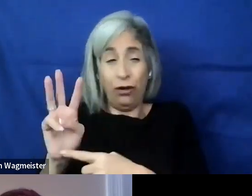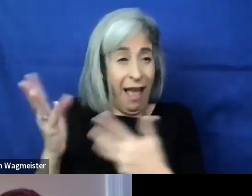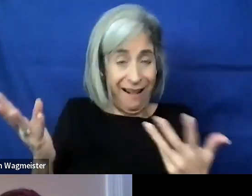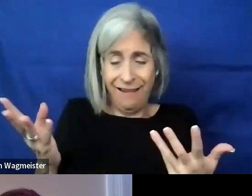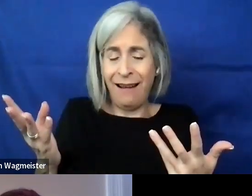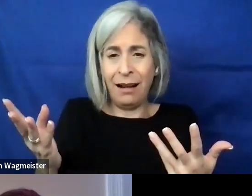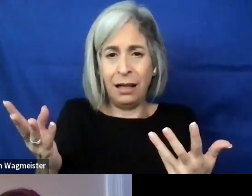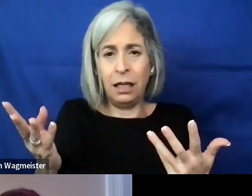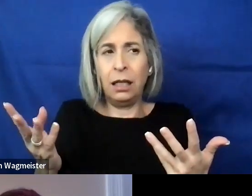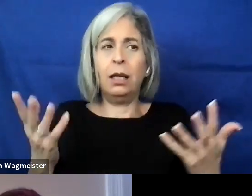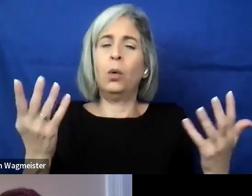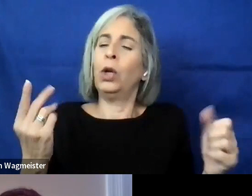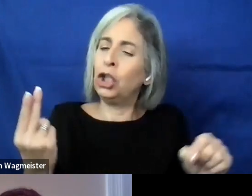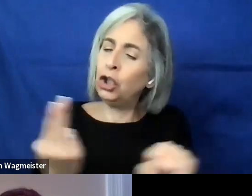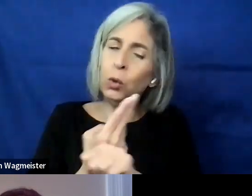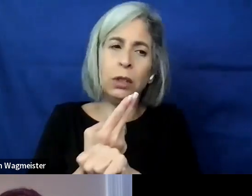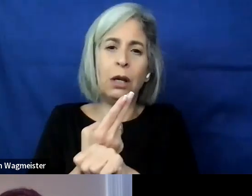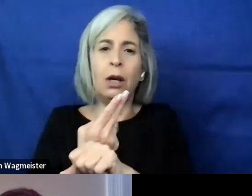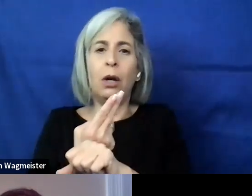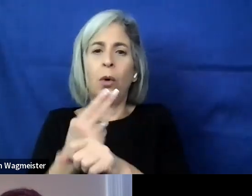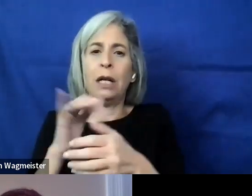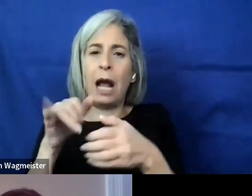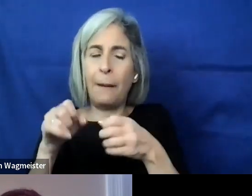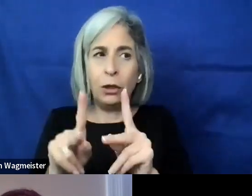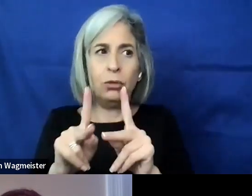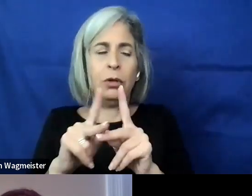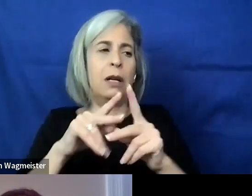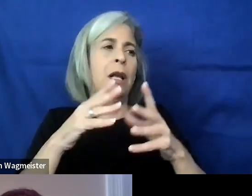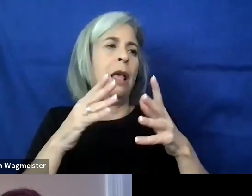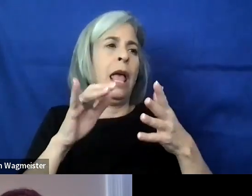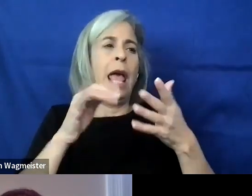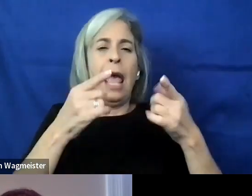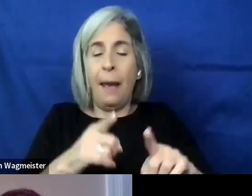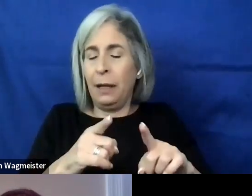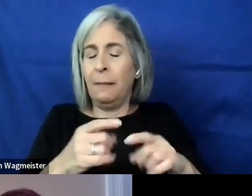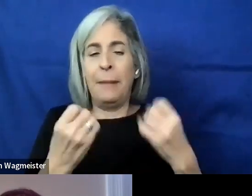It's more you know, there is a high probability we encounter accessibility issues and that's